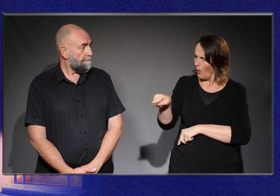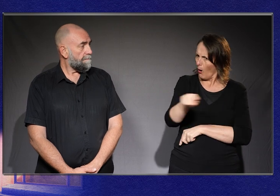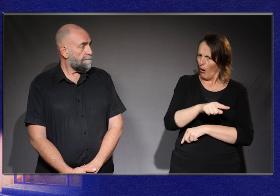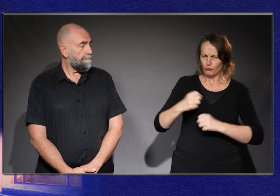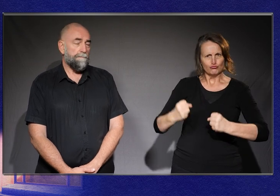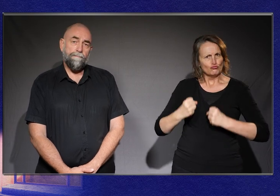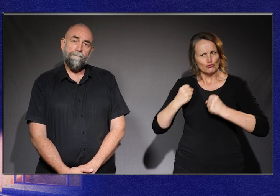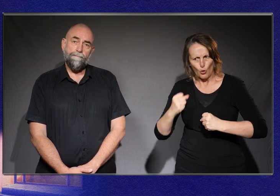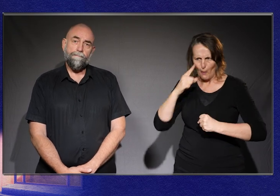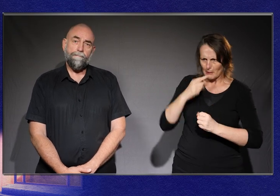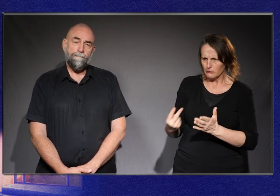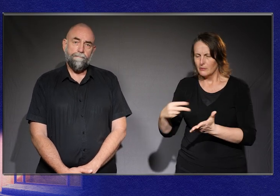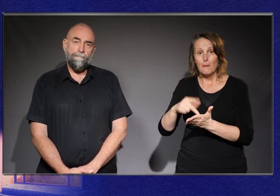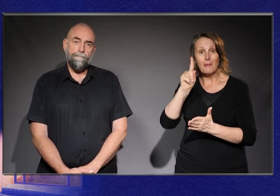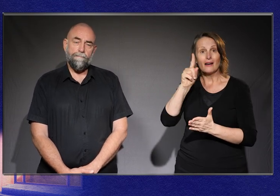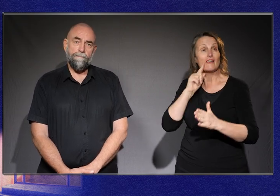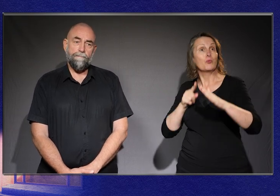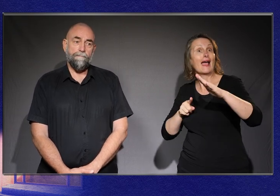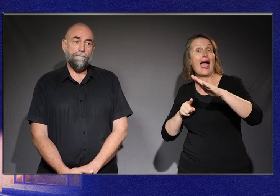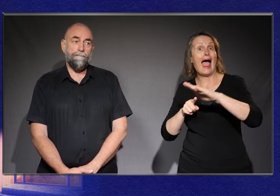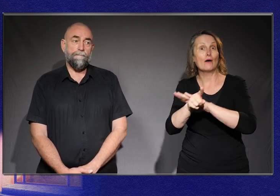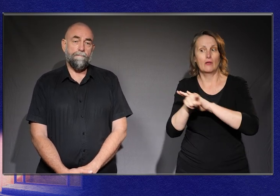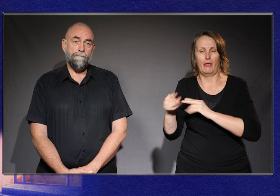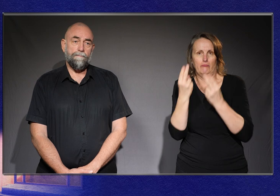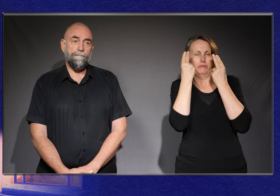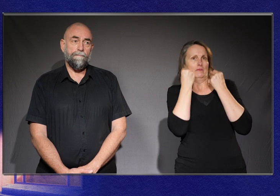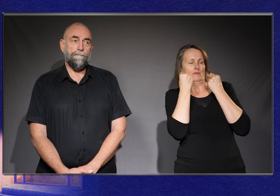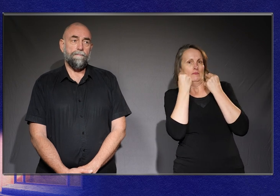But as soon as we walked outside, we weren't being given that respect.